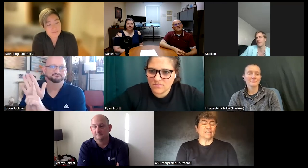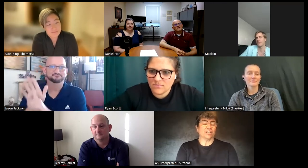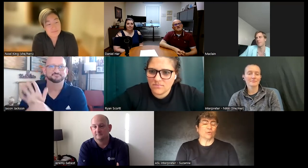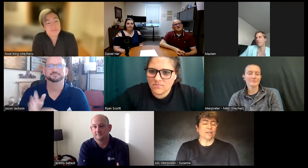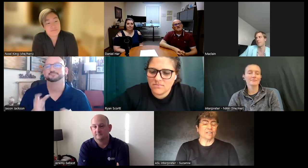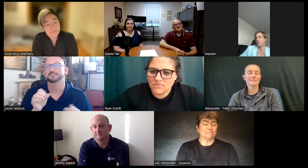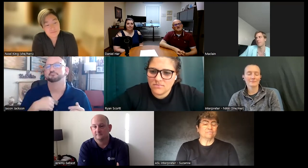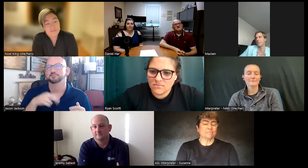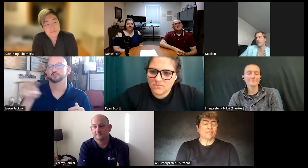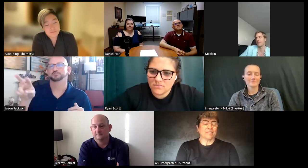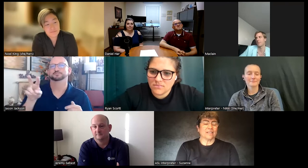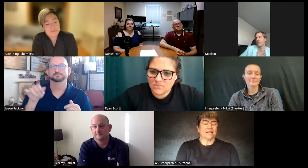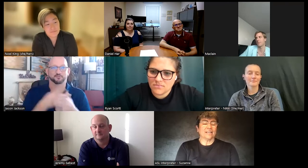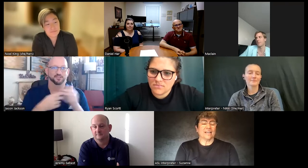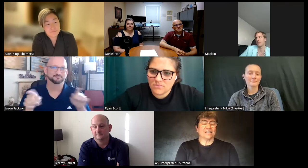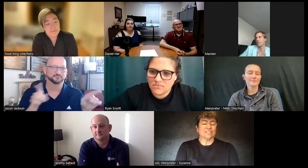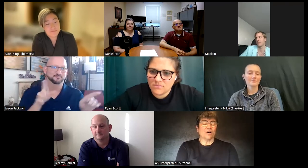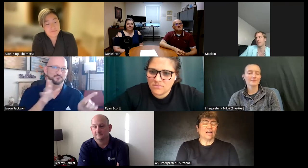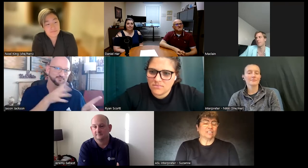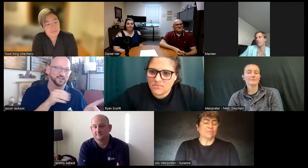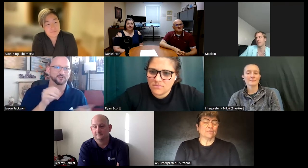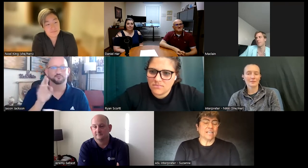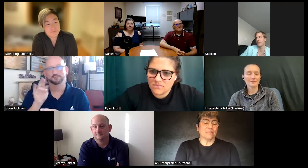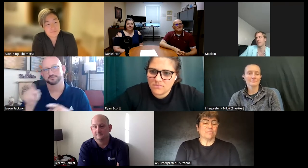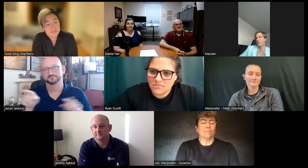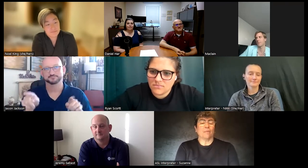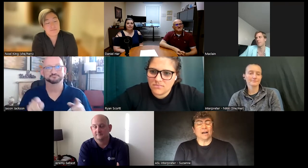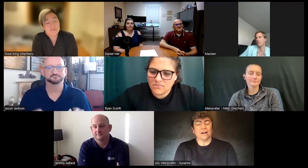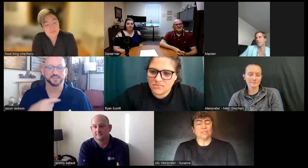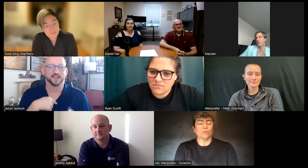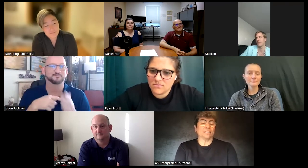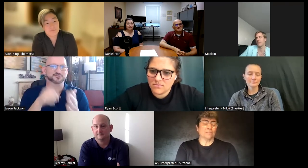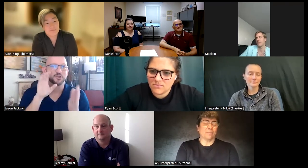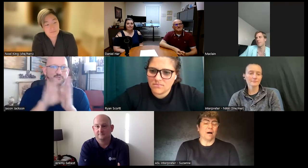his career and so I looked up to him as well as my